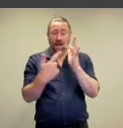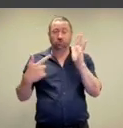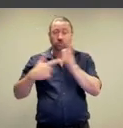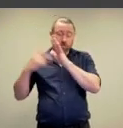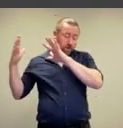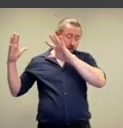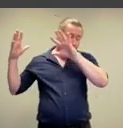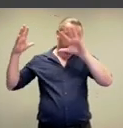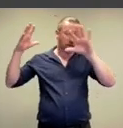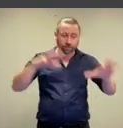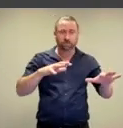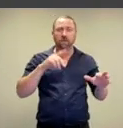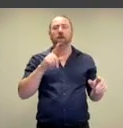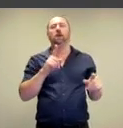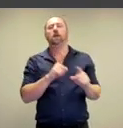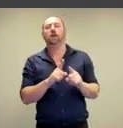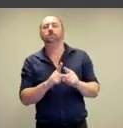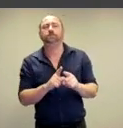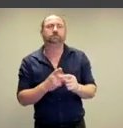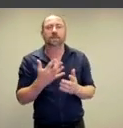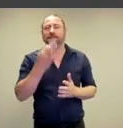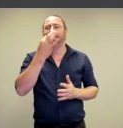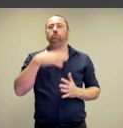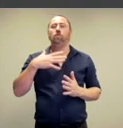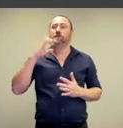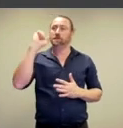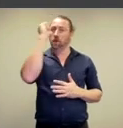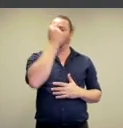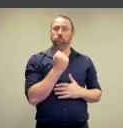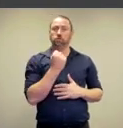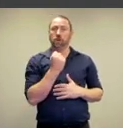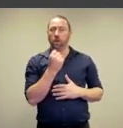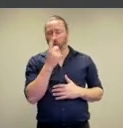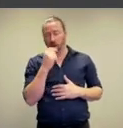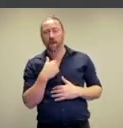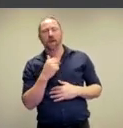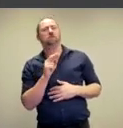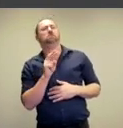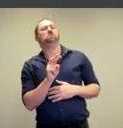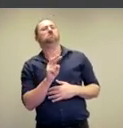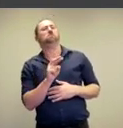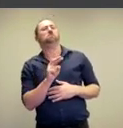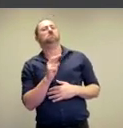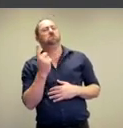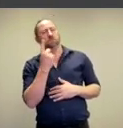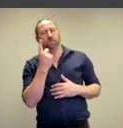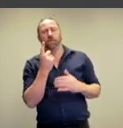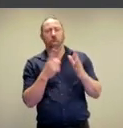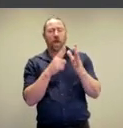the mountain of carrots works as a kind of temporary sculpture which we can look at